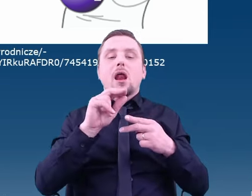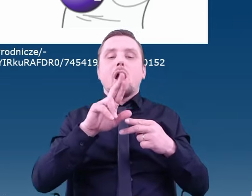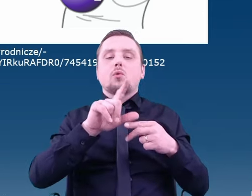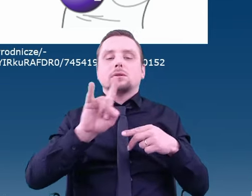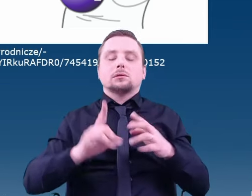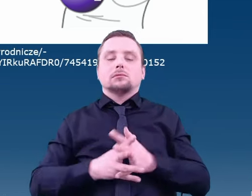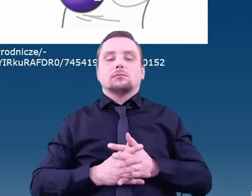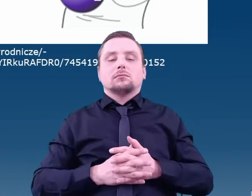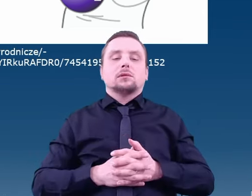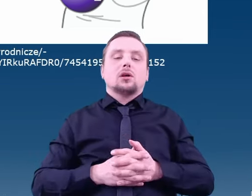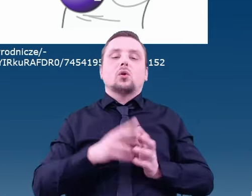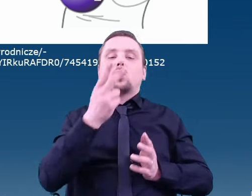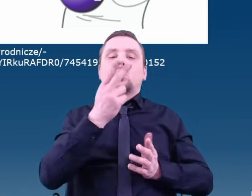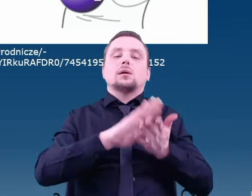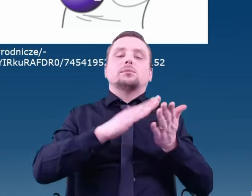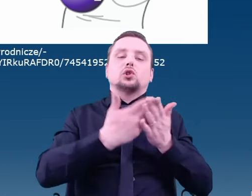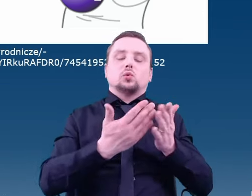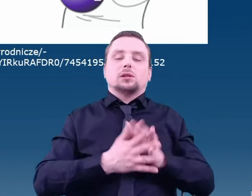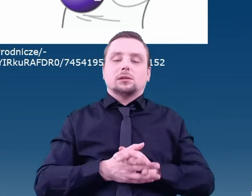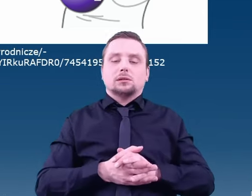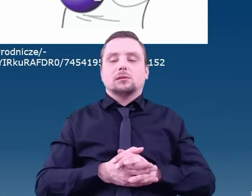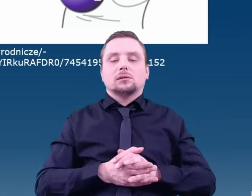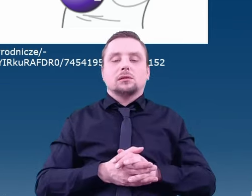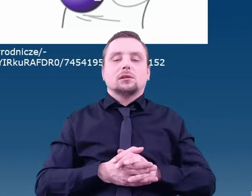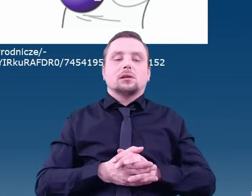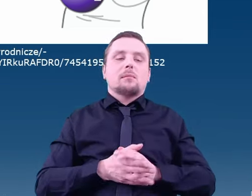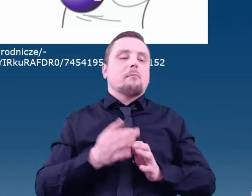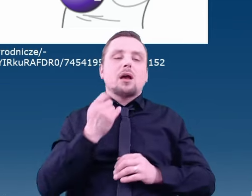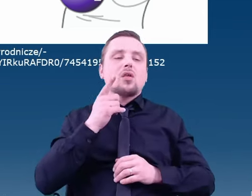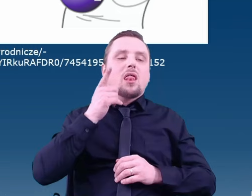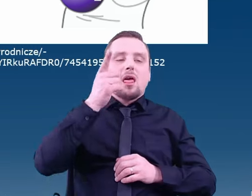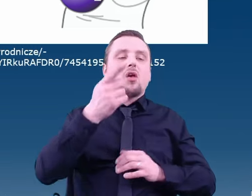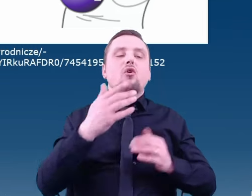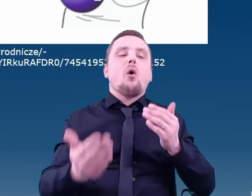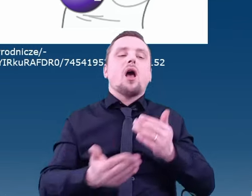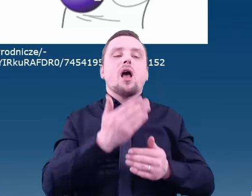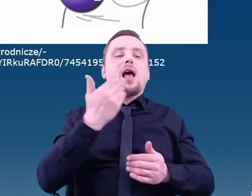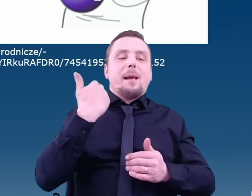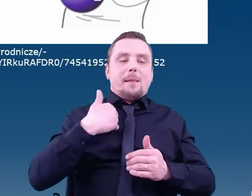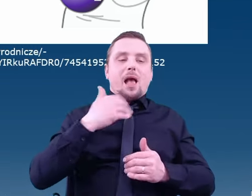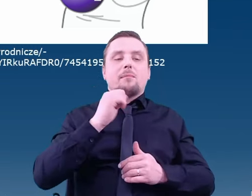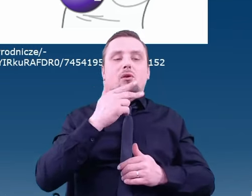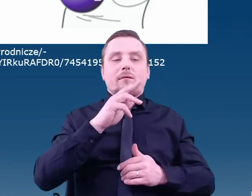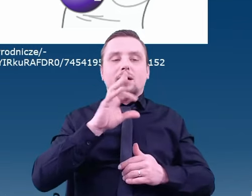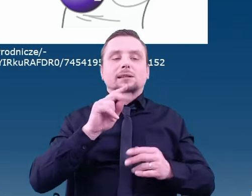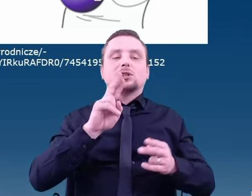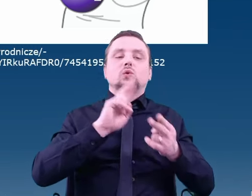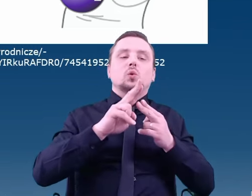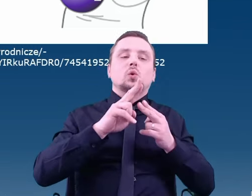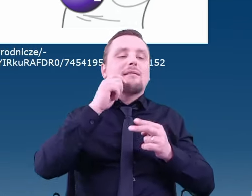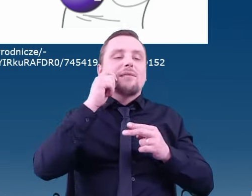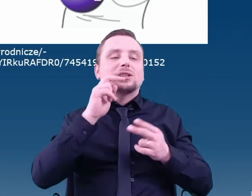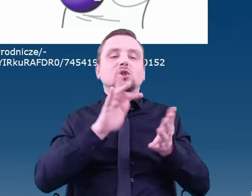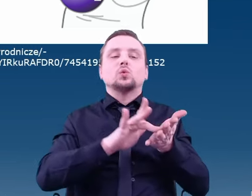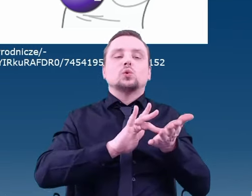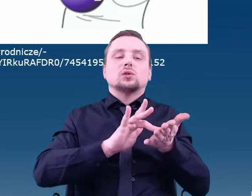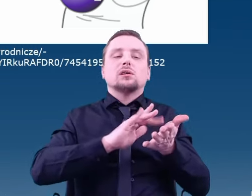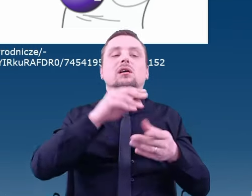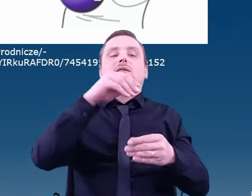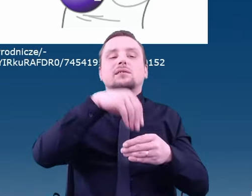as it turns out, aminoacids, sugars and lipids can all be found in samples from space.